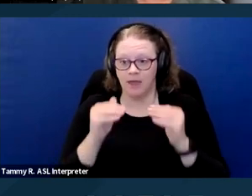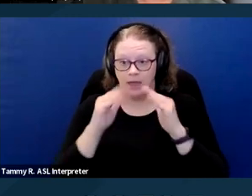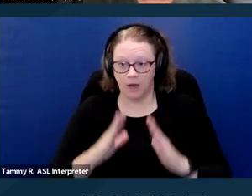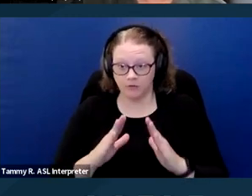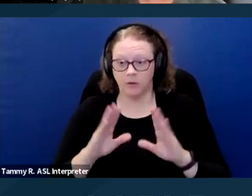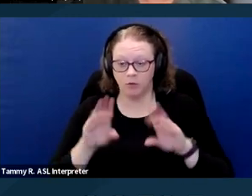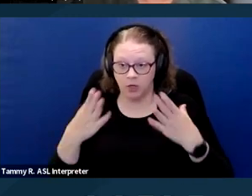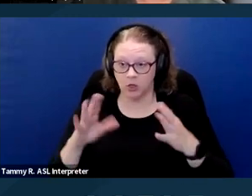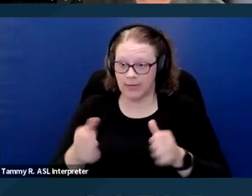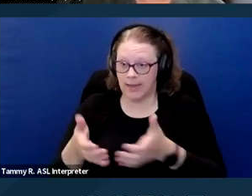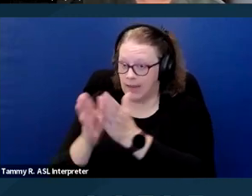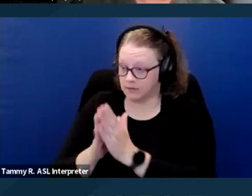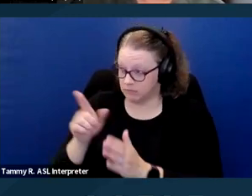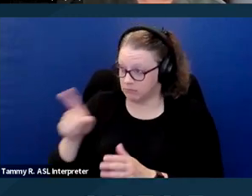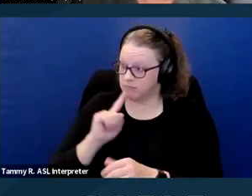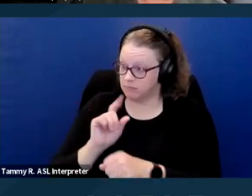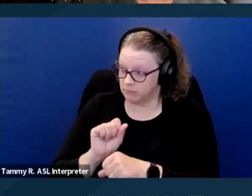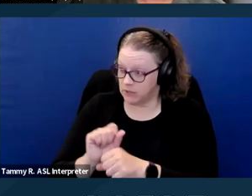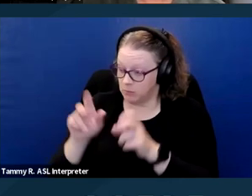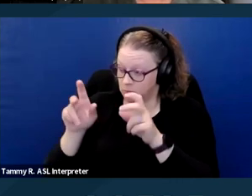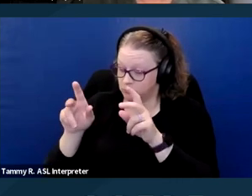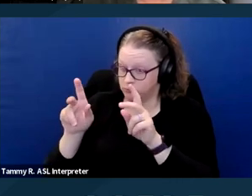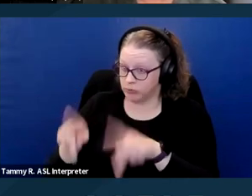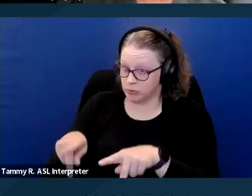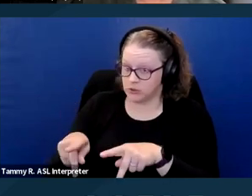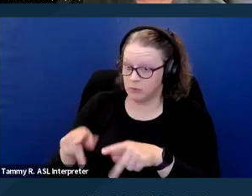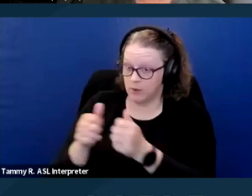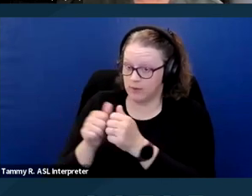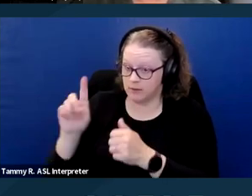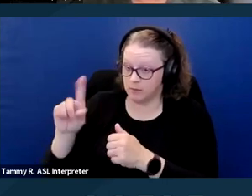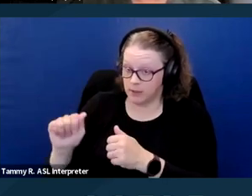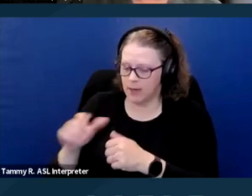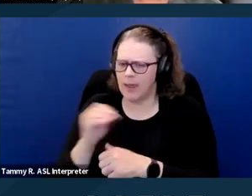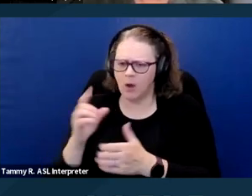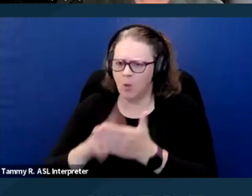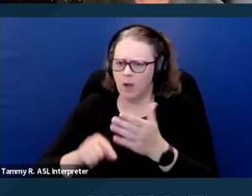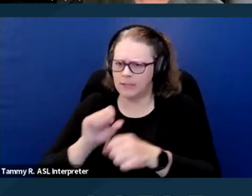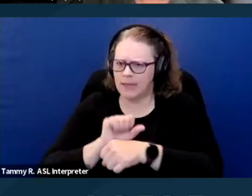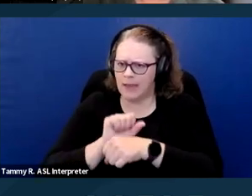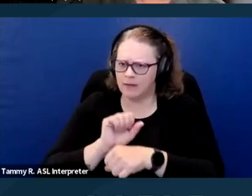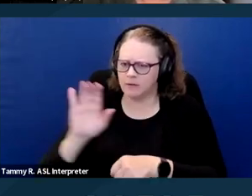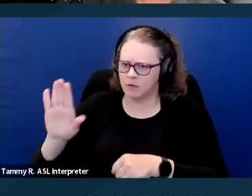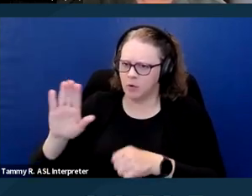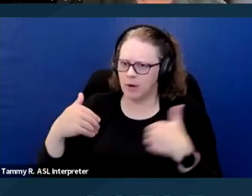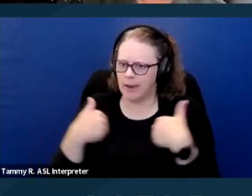And they can also ask, what is the disability related task that your animal's been trained to perform?